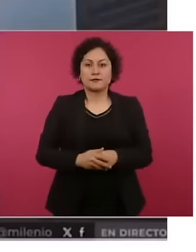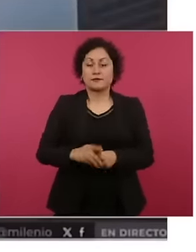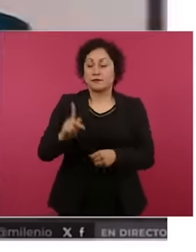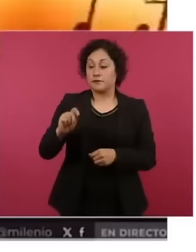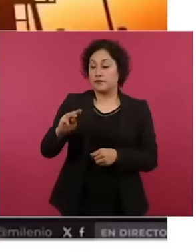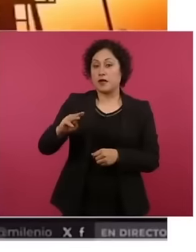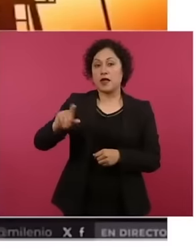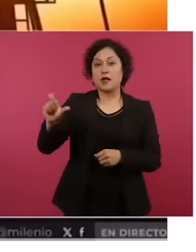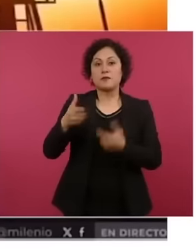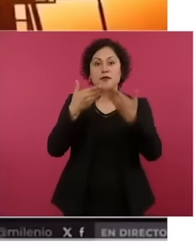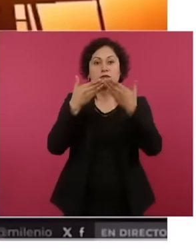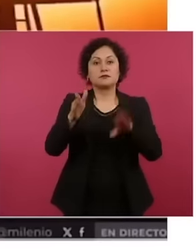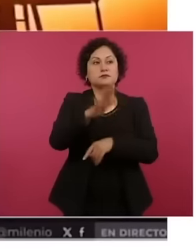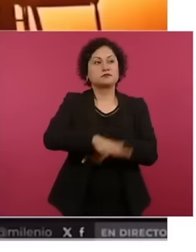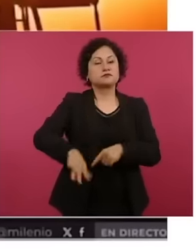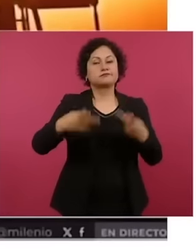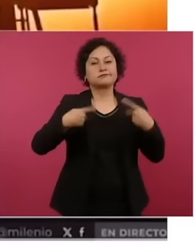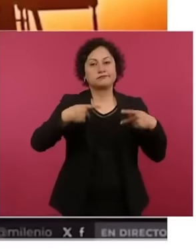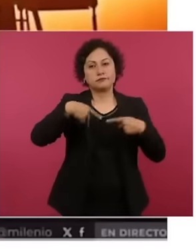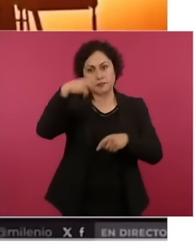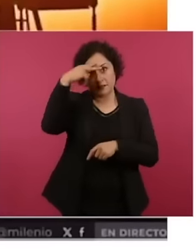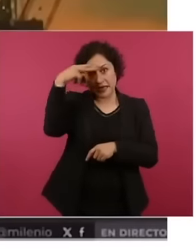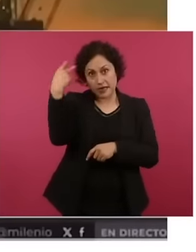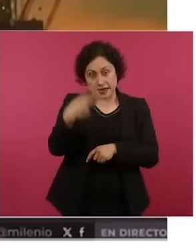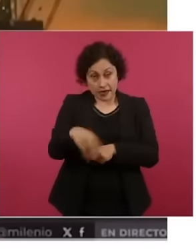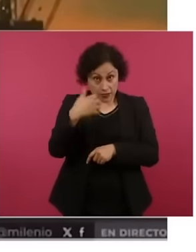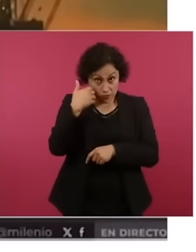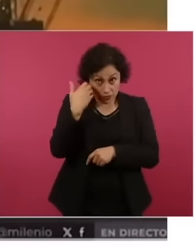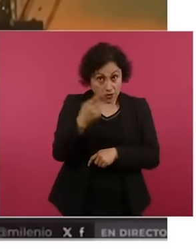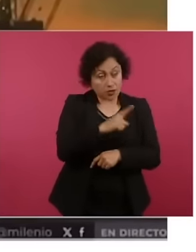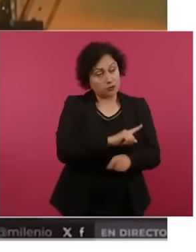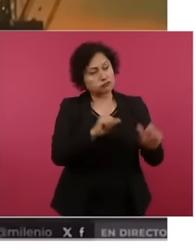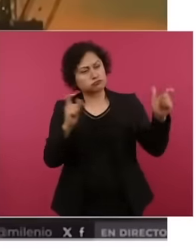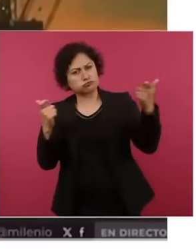for all interested Mexicans now Mexican citizens can invest in